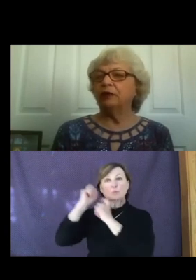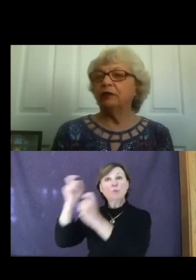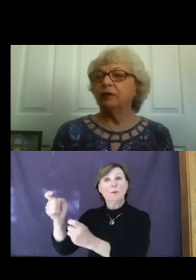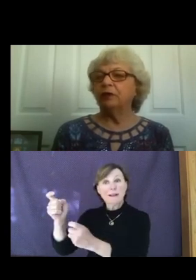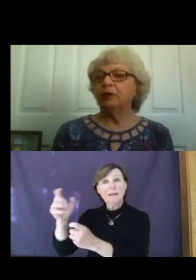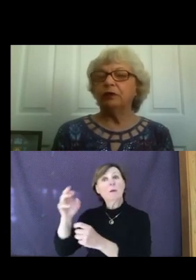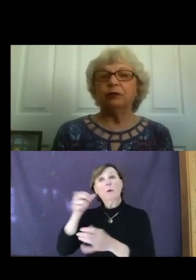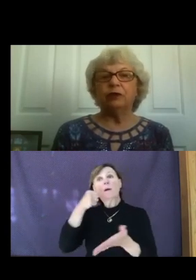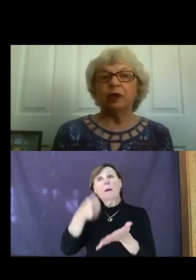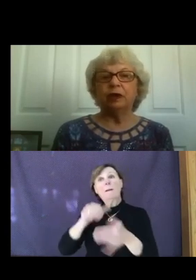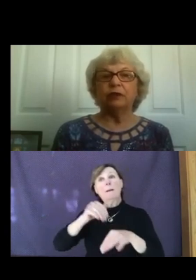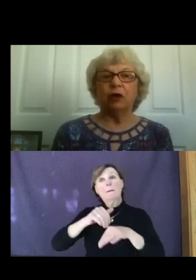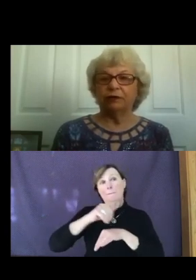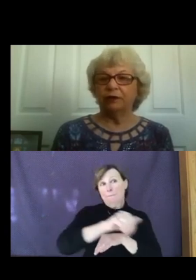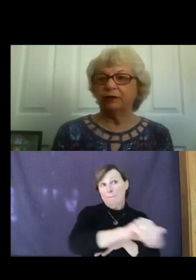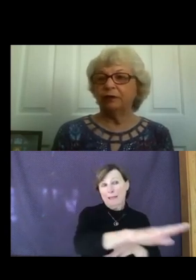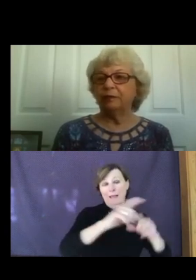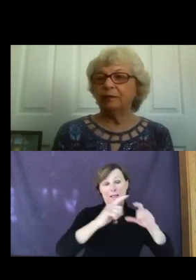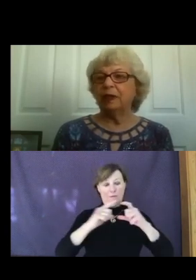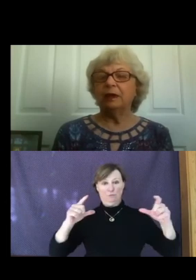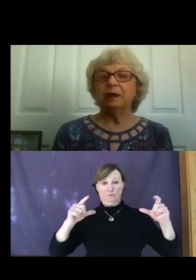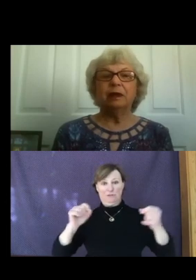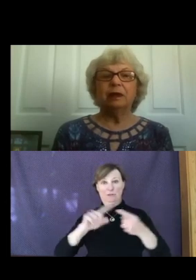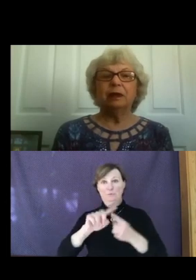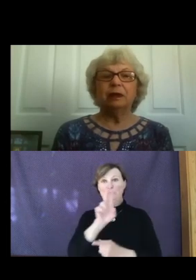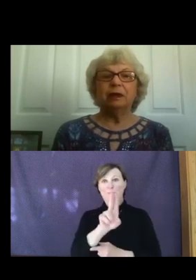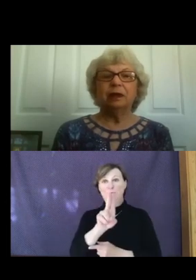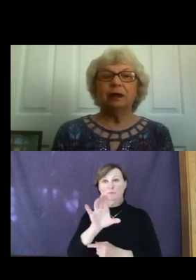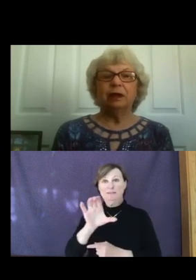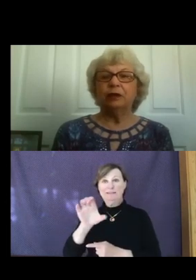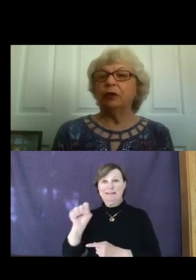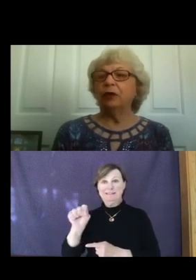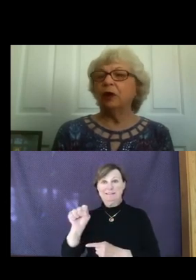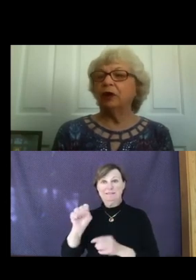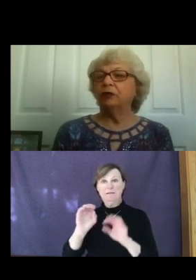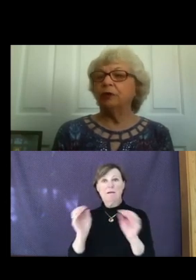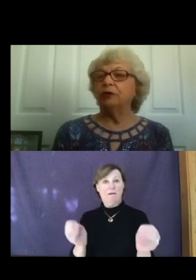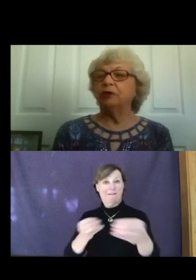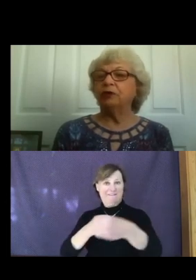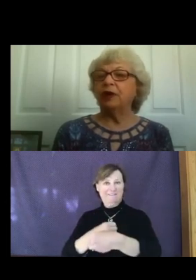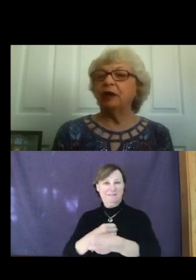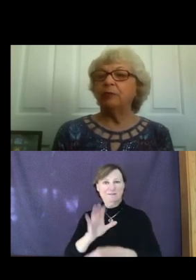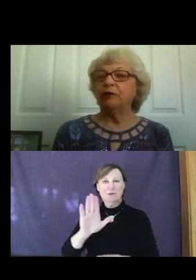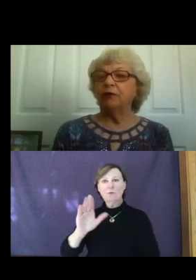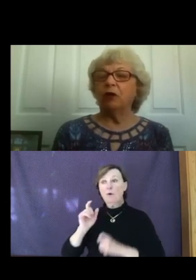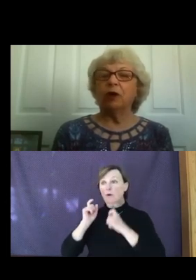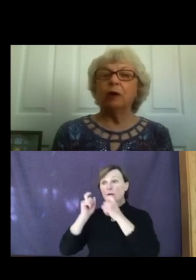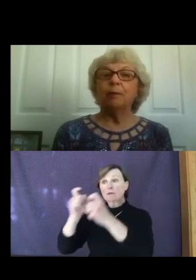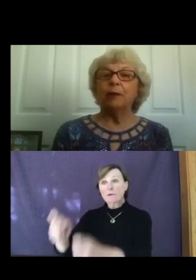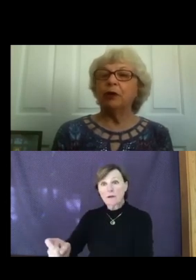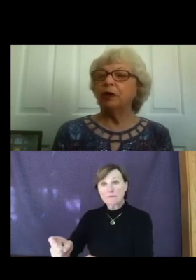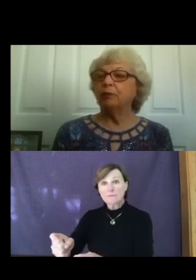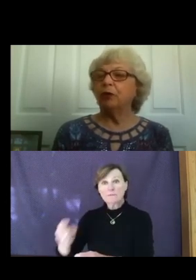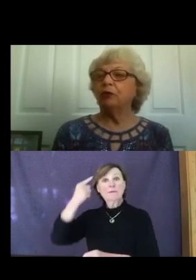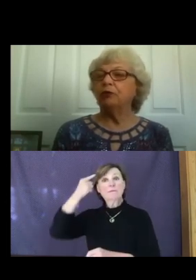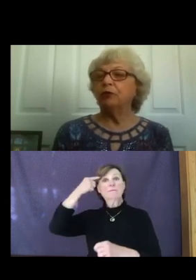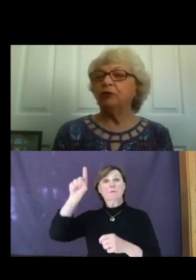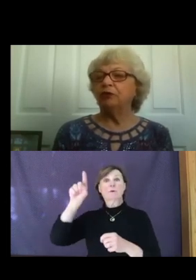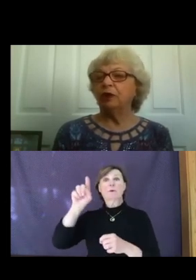to the UUCS office. Your contributions can be for Marion-Polk Food Share,